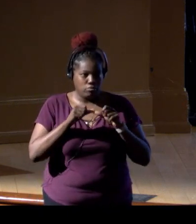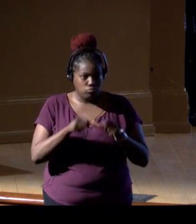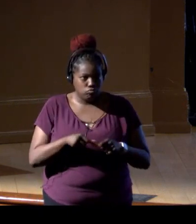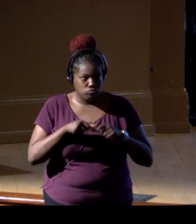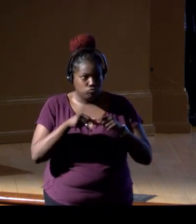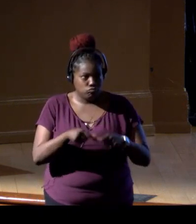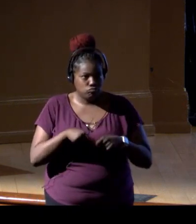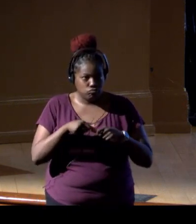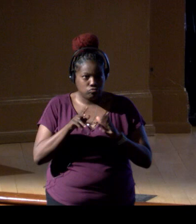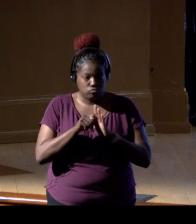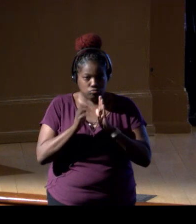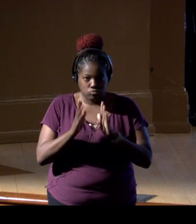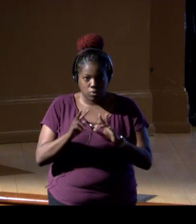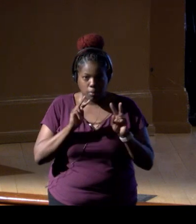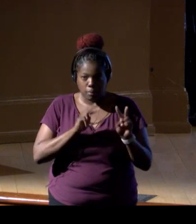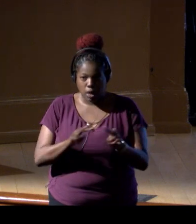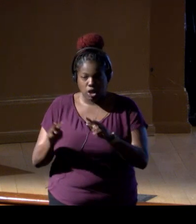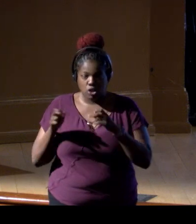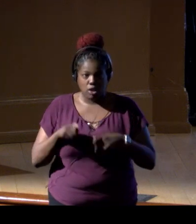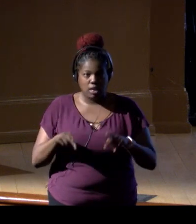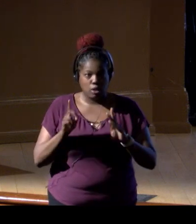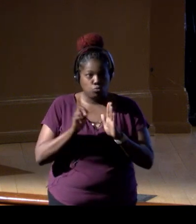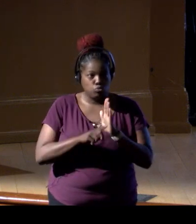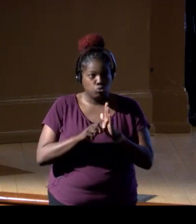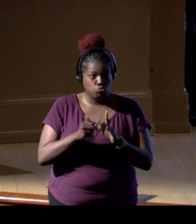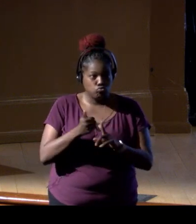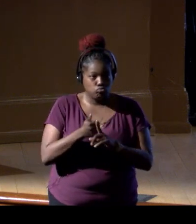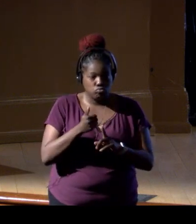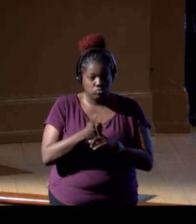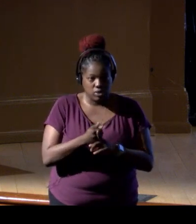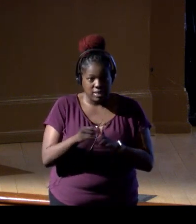and monitoring allows researchers to identify species